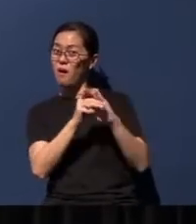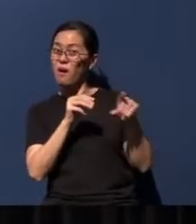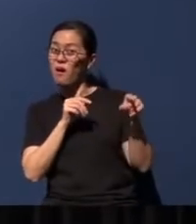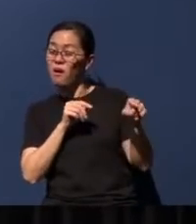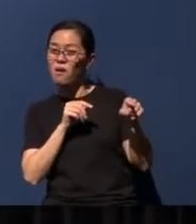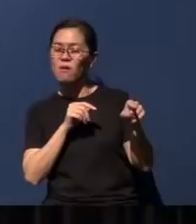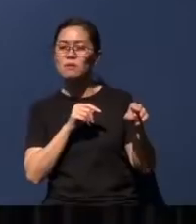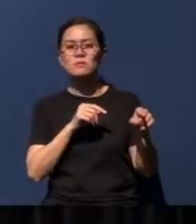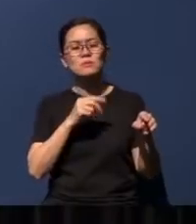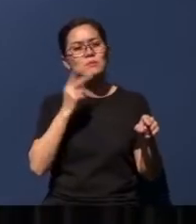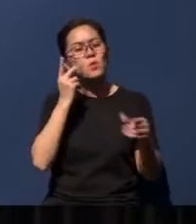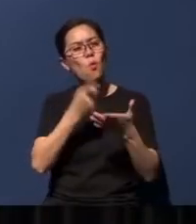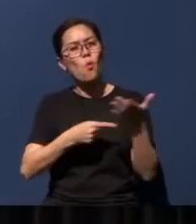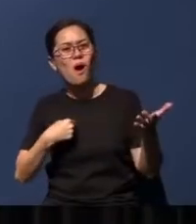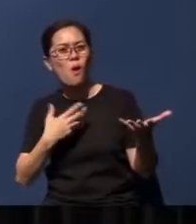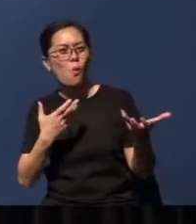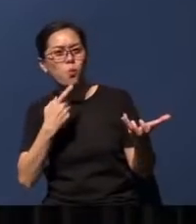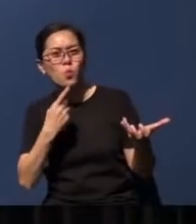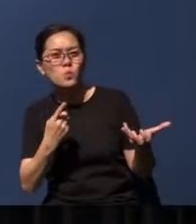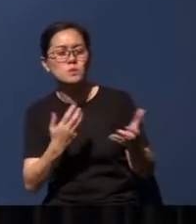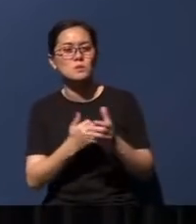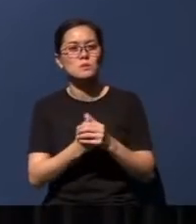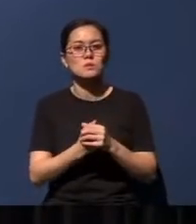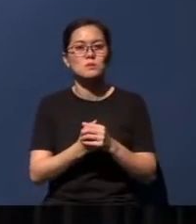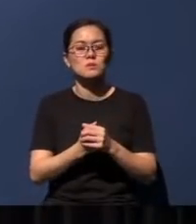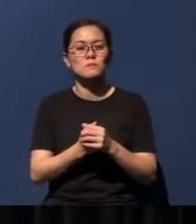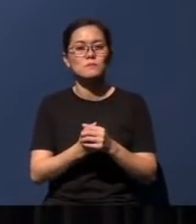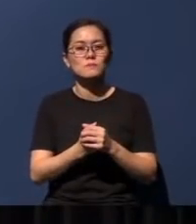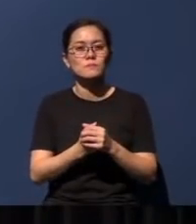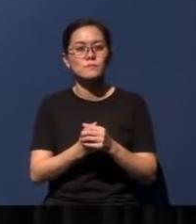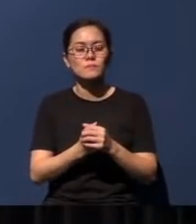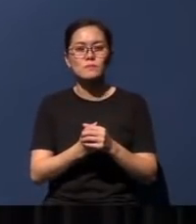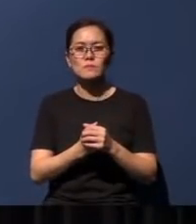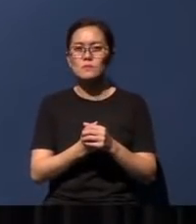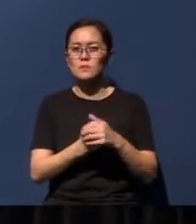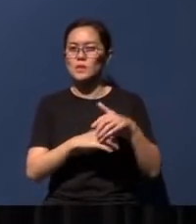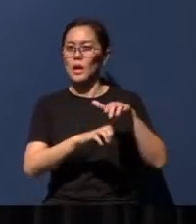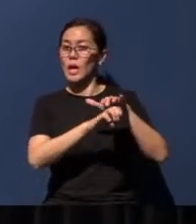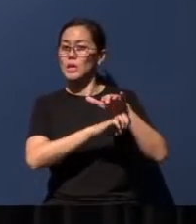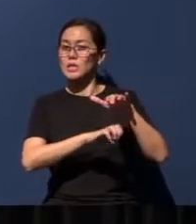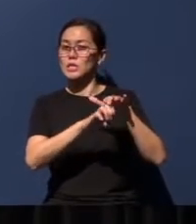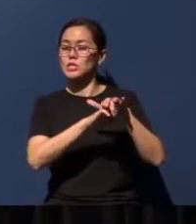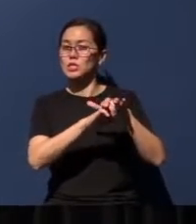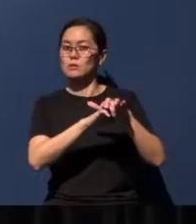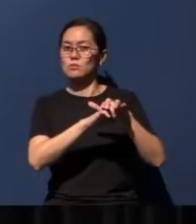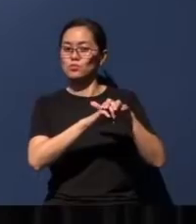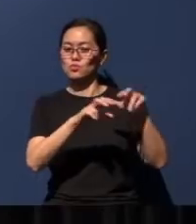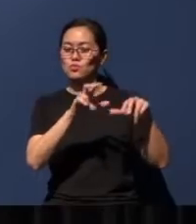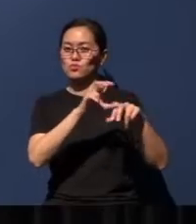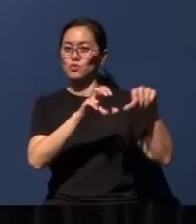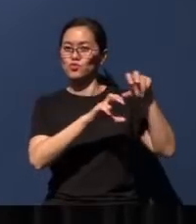See, what I'm trying to say is this: That the essential infrastructure and platforms